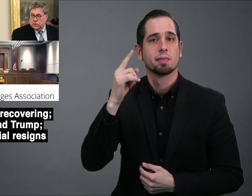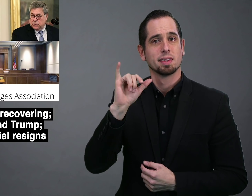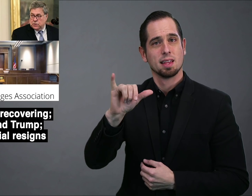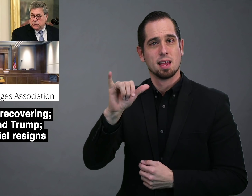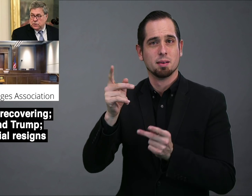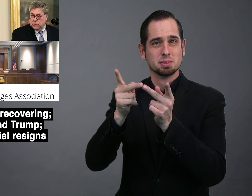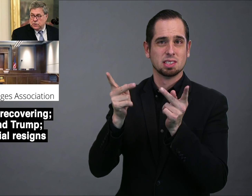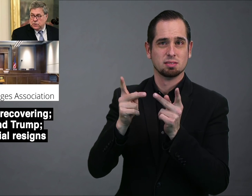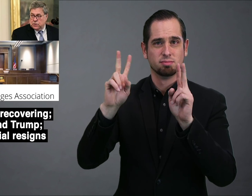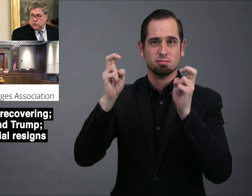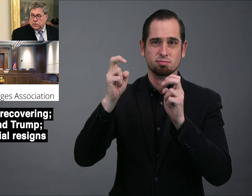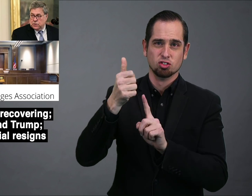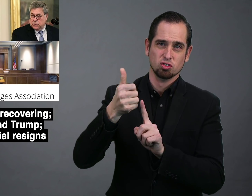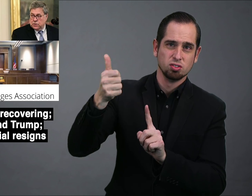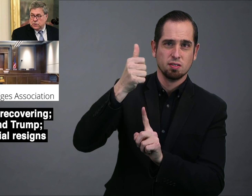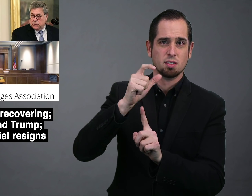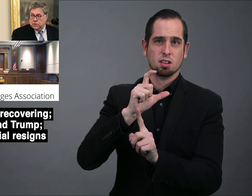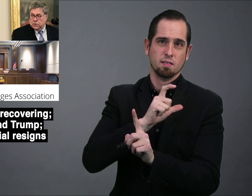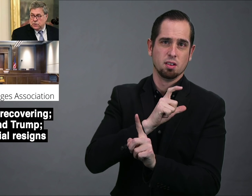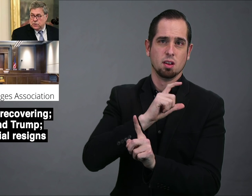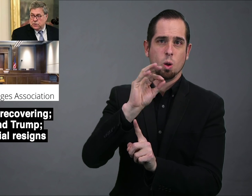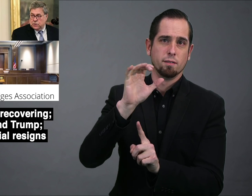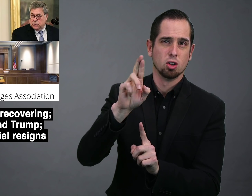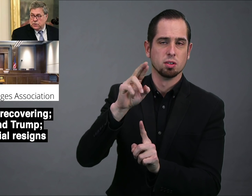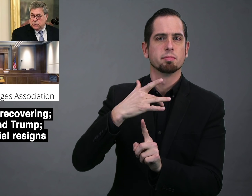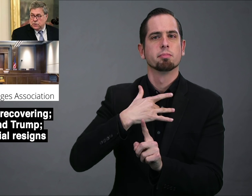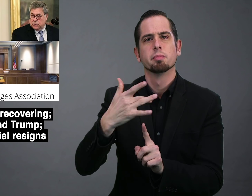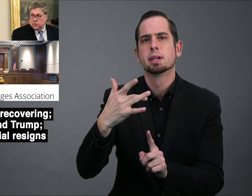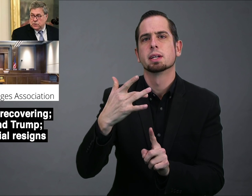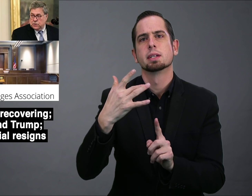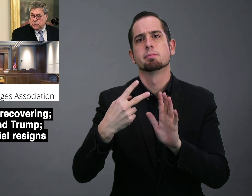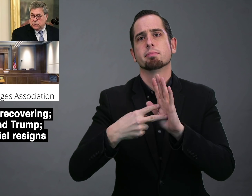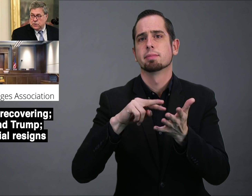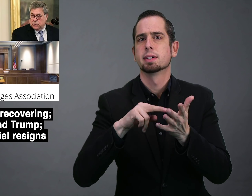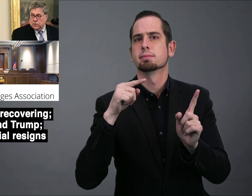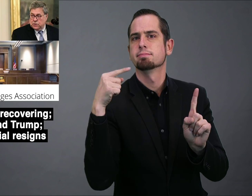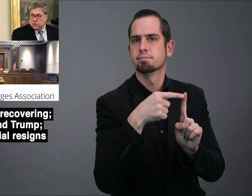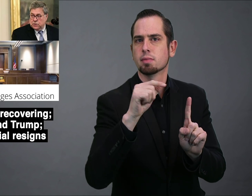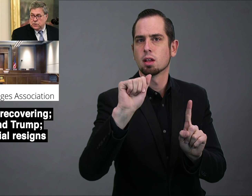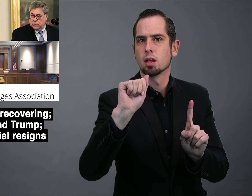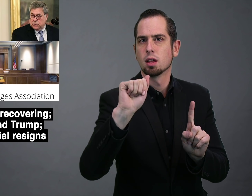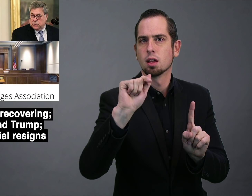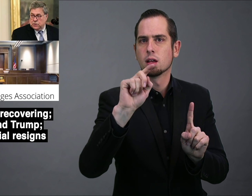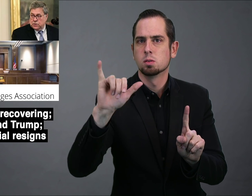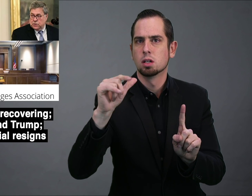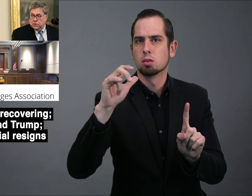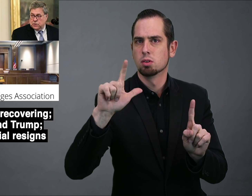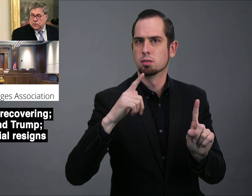That position title is usually reserved for the Attorney